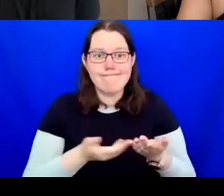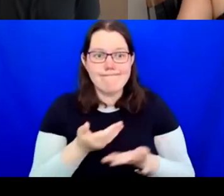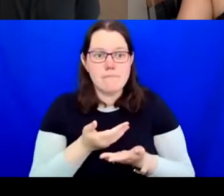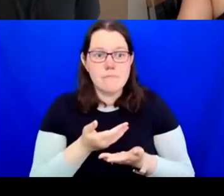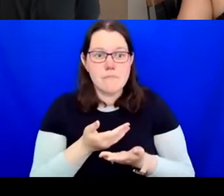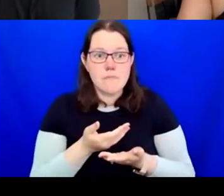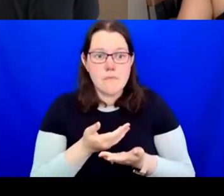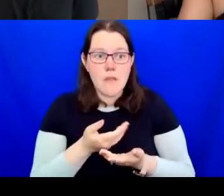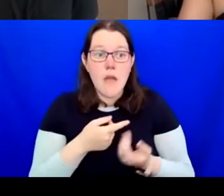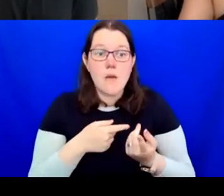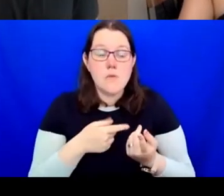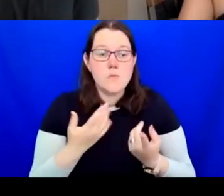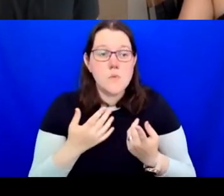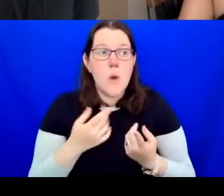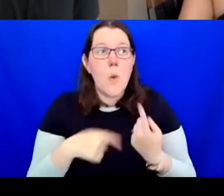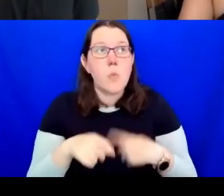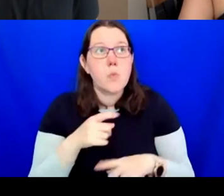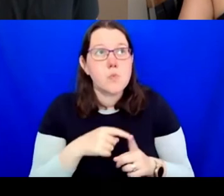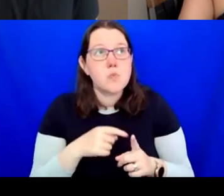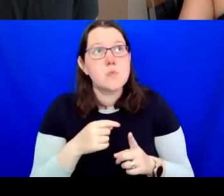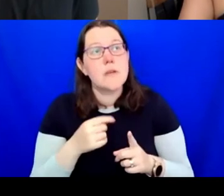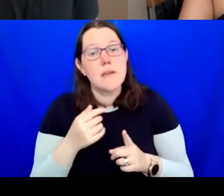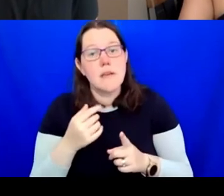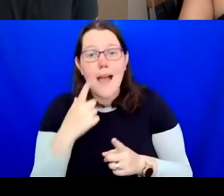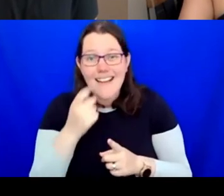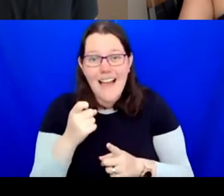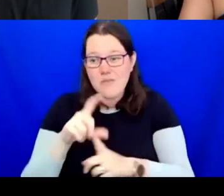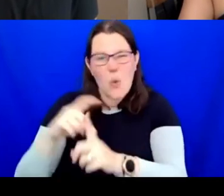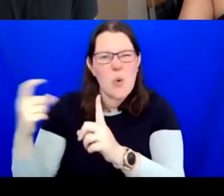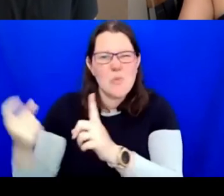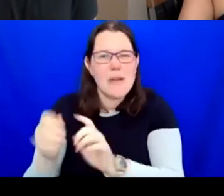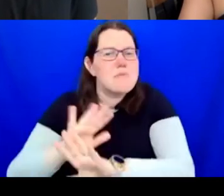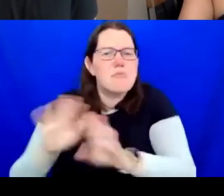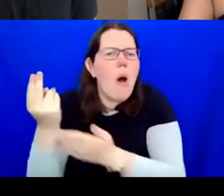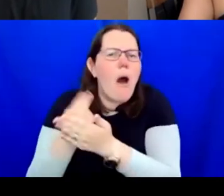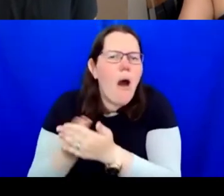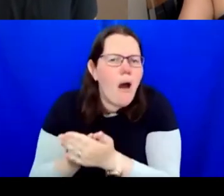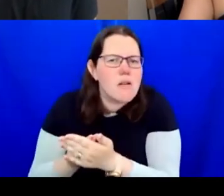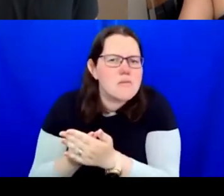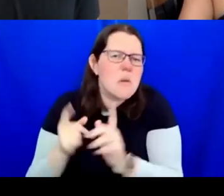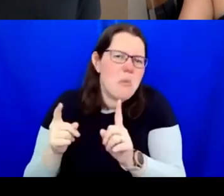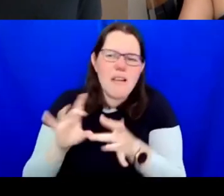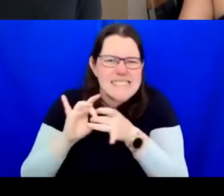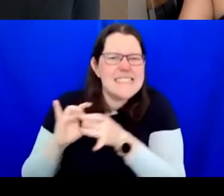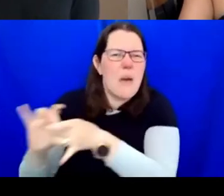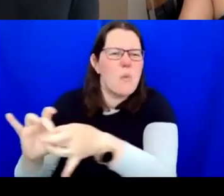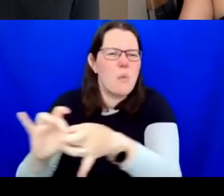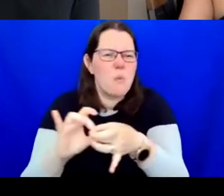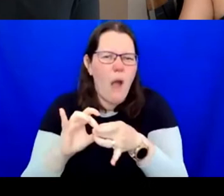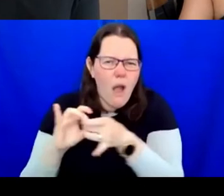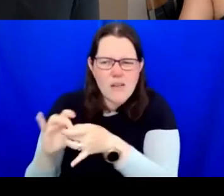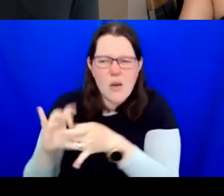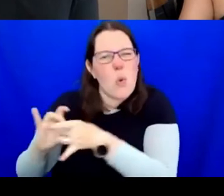different often non art communities and networks and connections. I think that's really important.